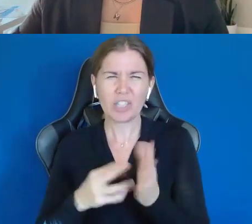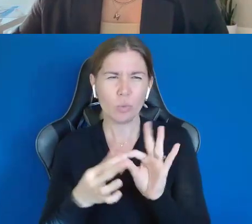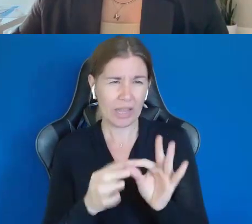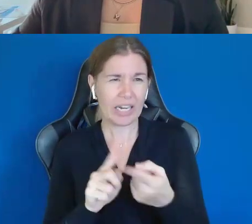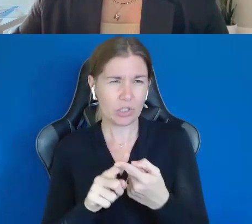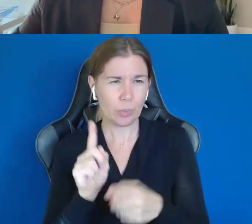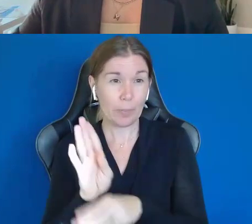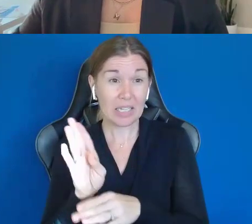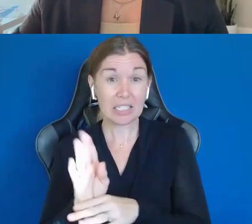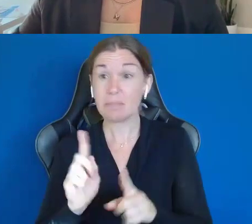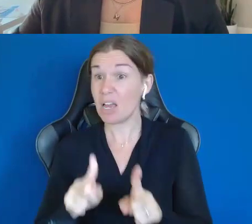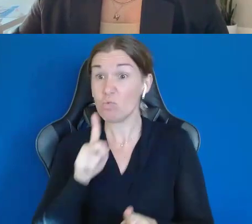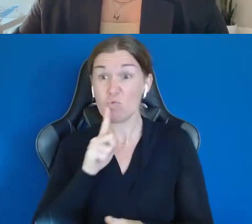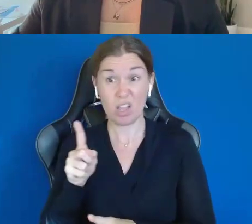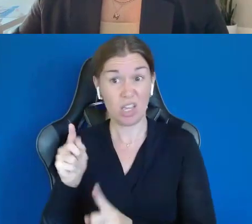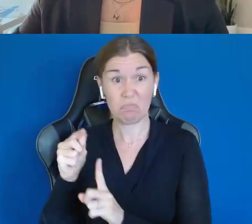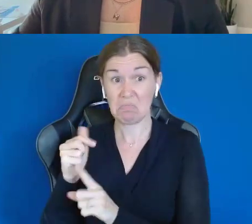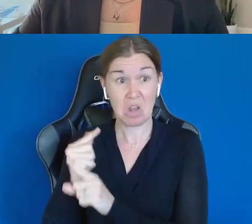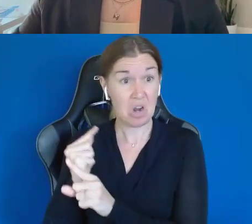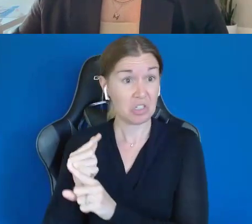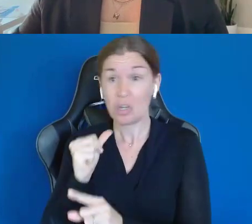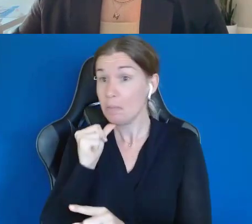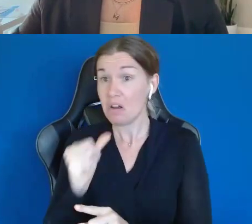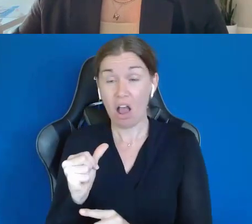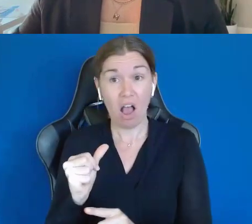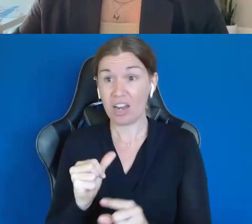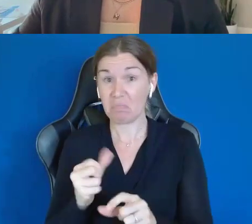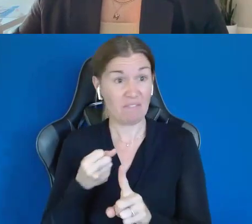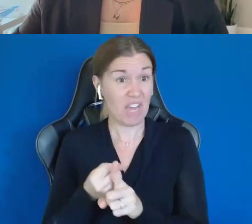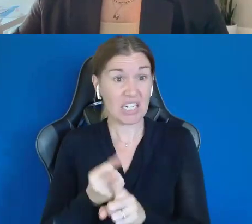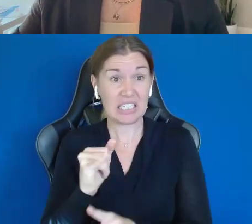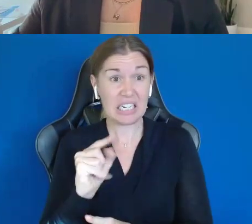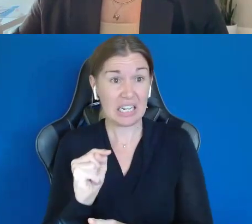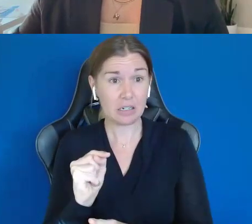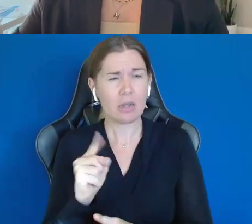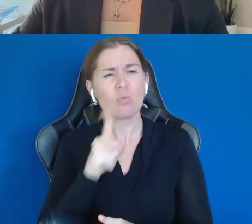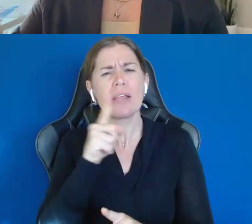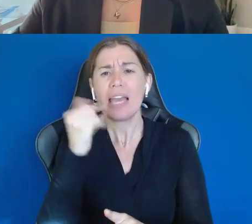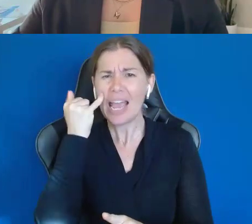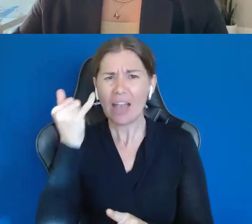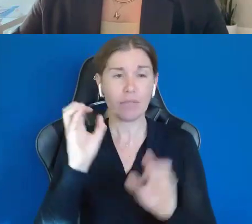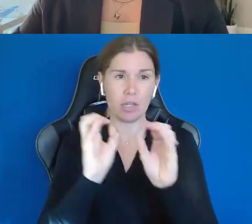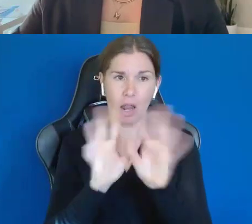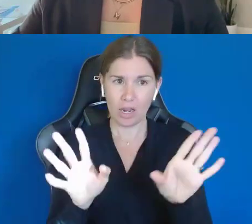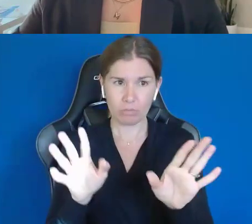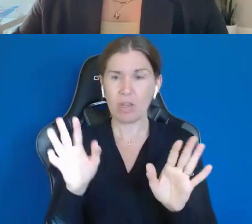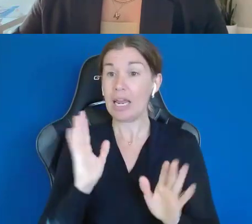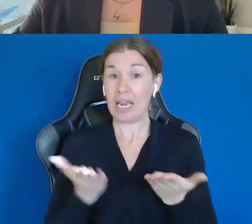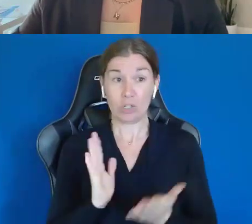But it really hasn't affected it in that way. I think if you're up front and say, this is what the situation is, you know, this is basically